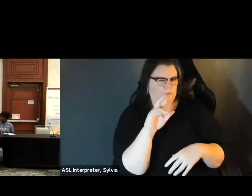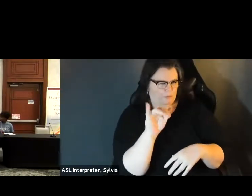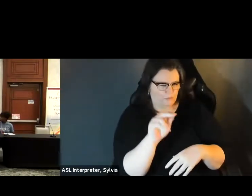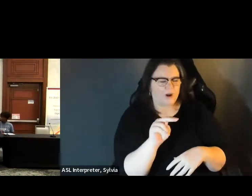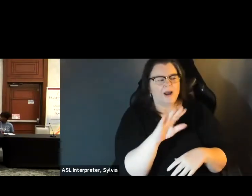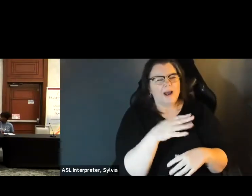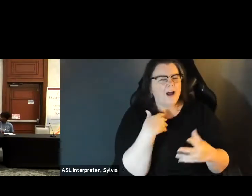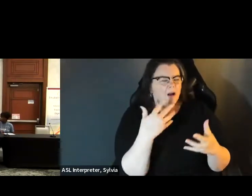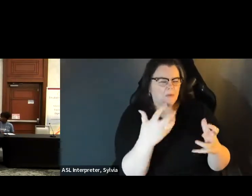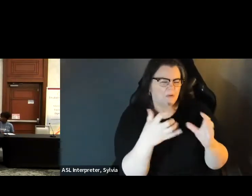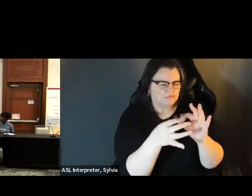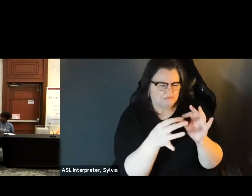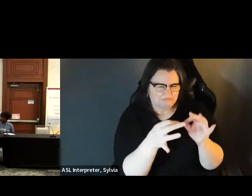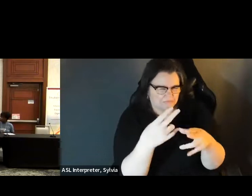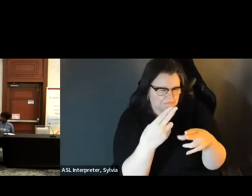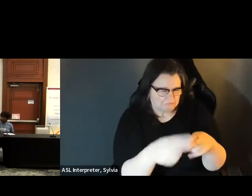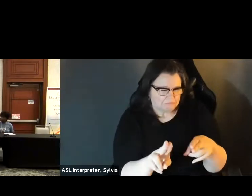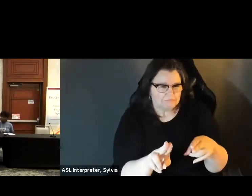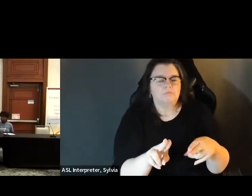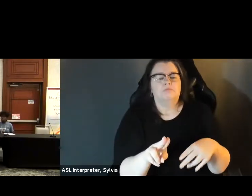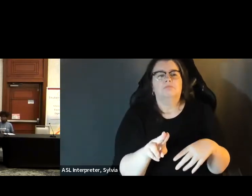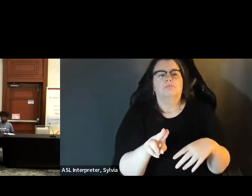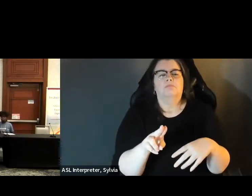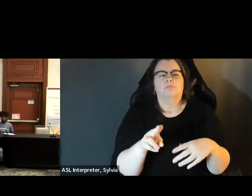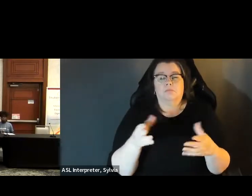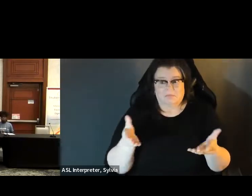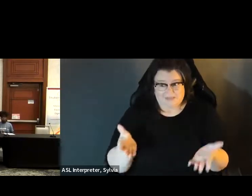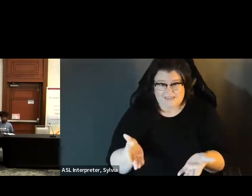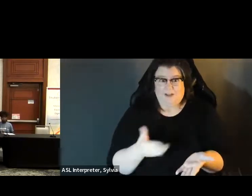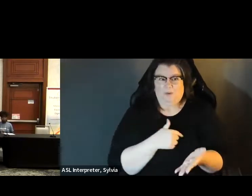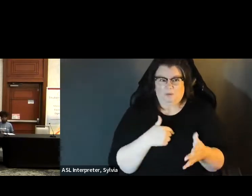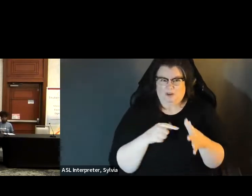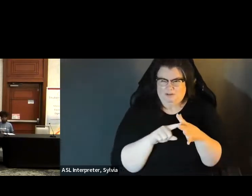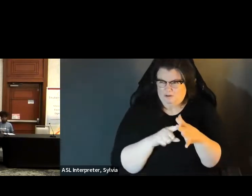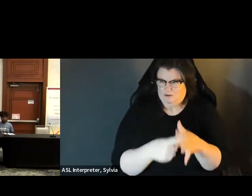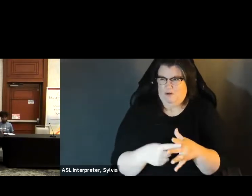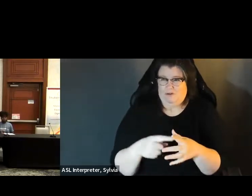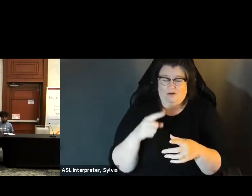this is Brian. I'll just check, I mean briefly on on what we've experienced mentioned. I will just time and briefly and